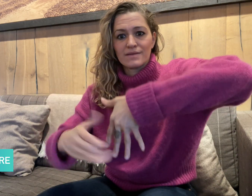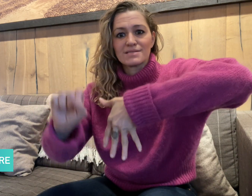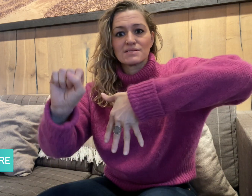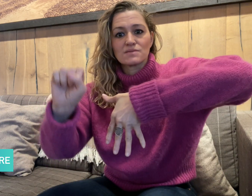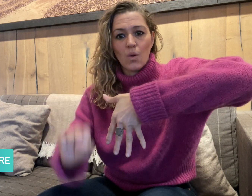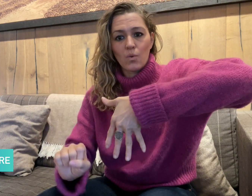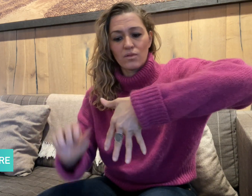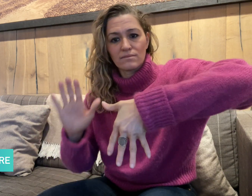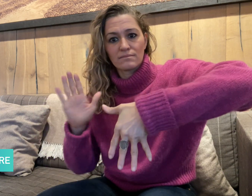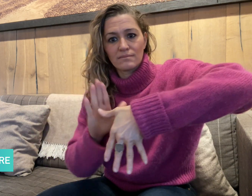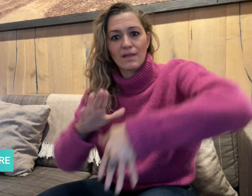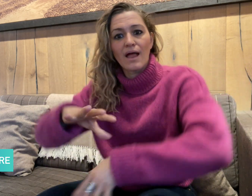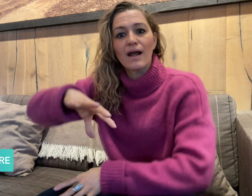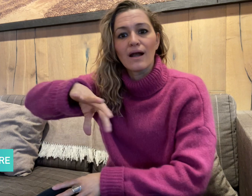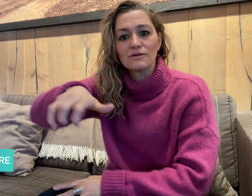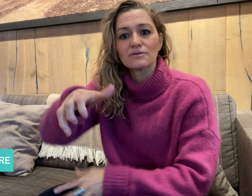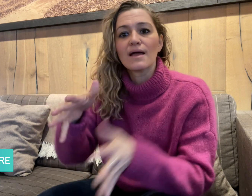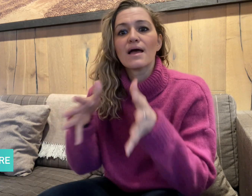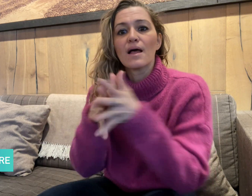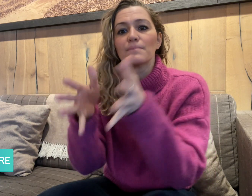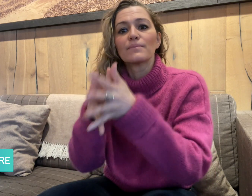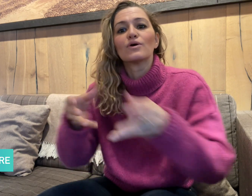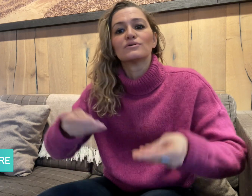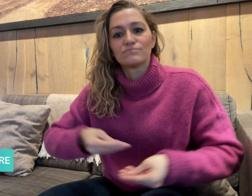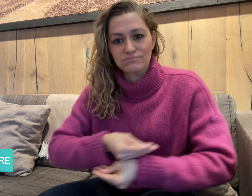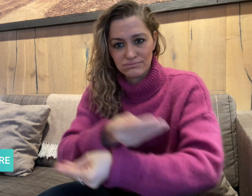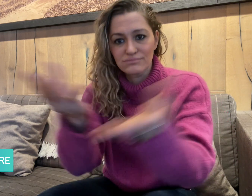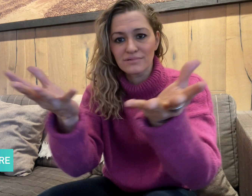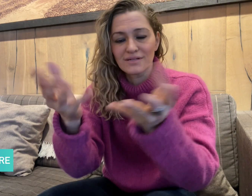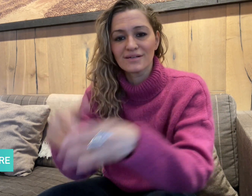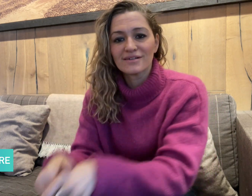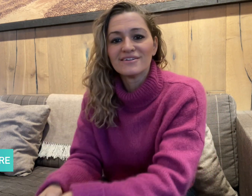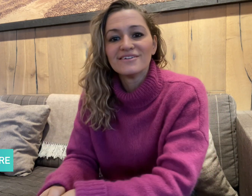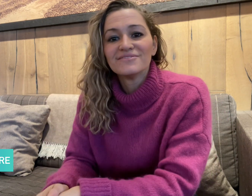from our South America Regional Reporter.